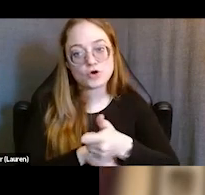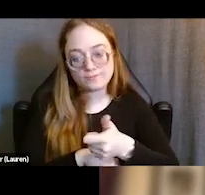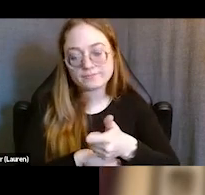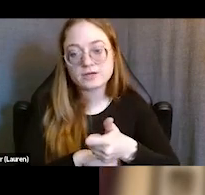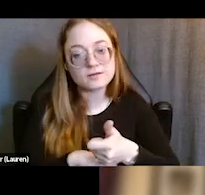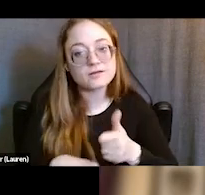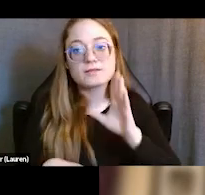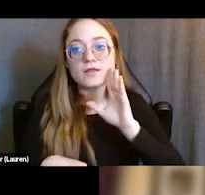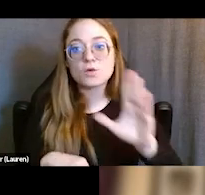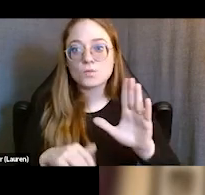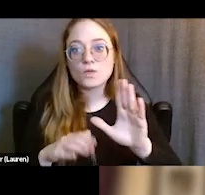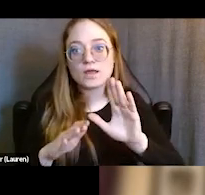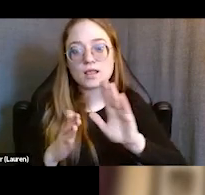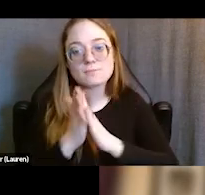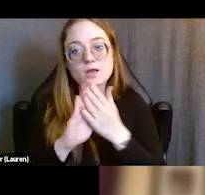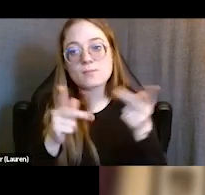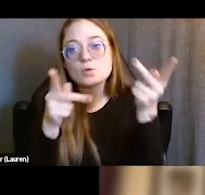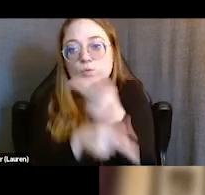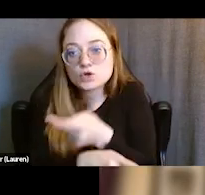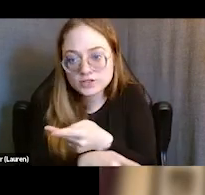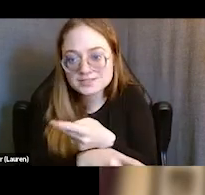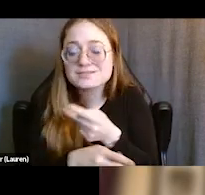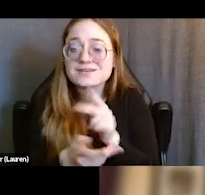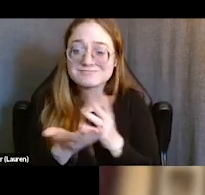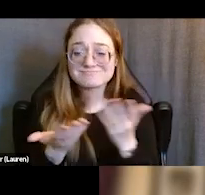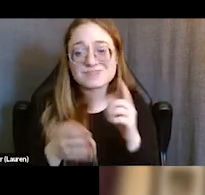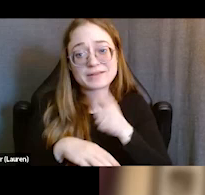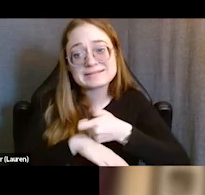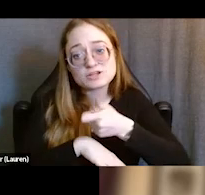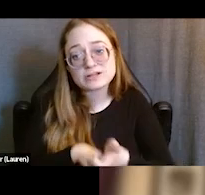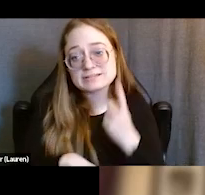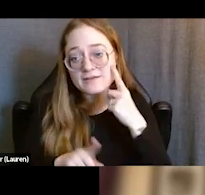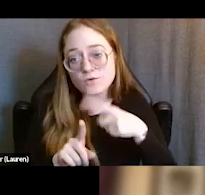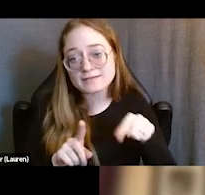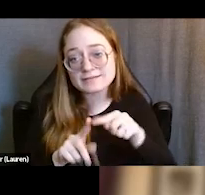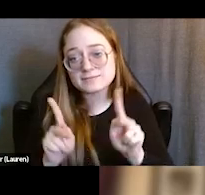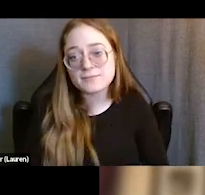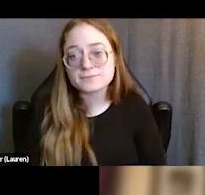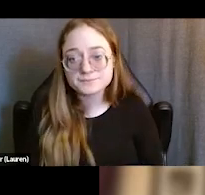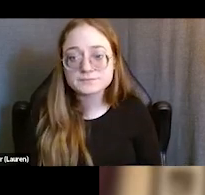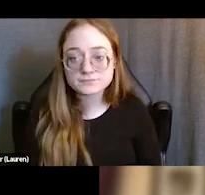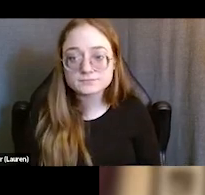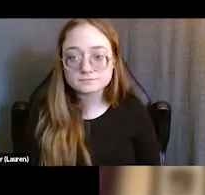and can be really dangerous frankly for these transitional age youth. And so without our staff